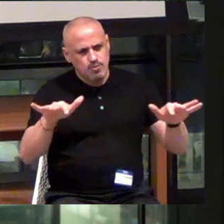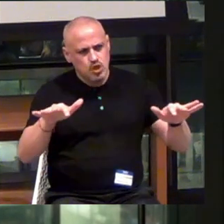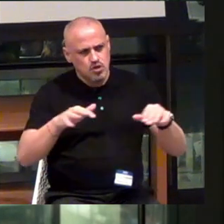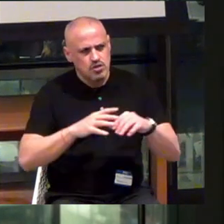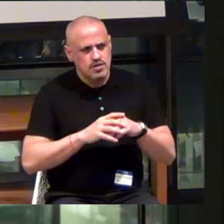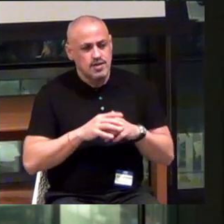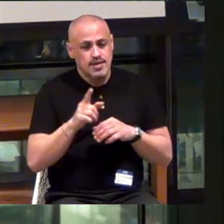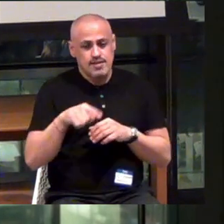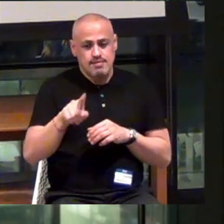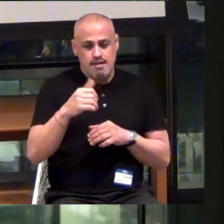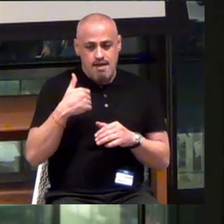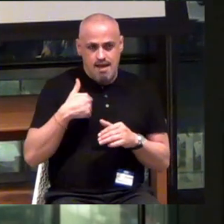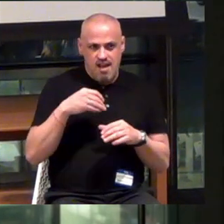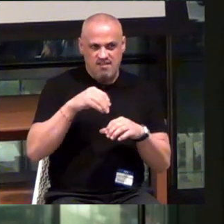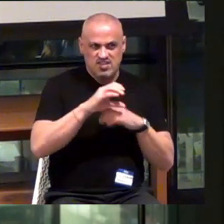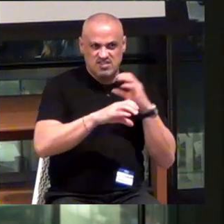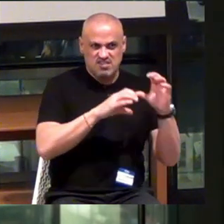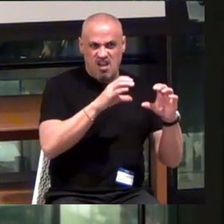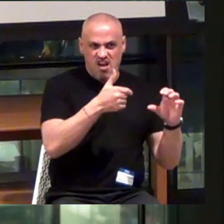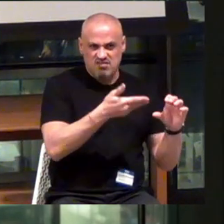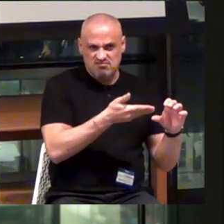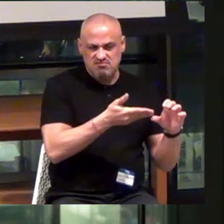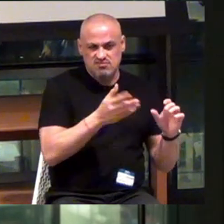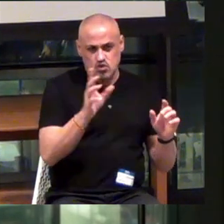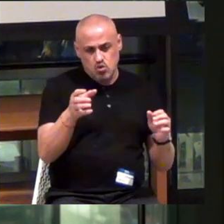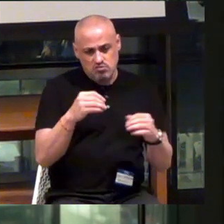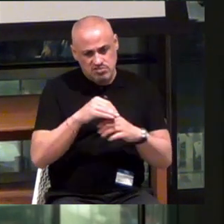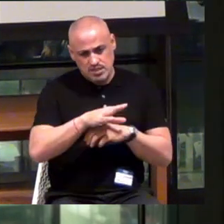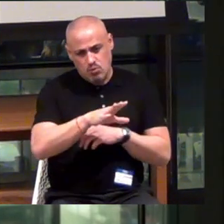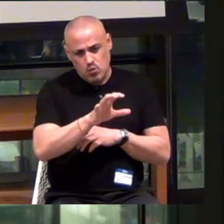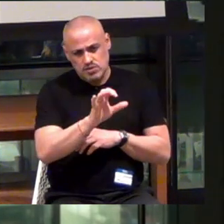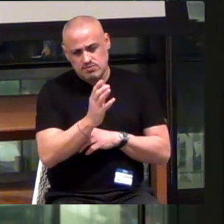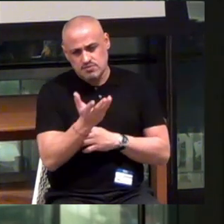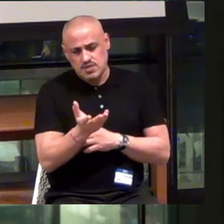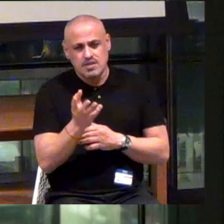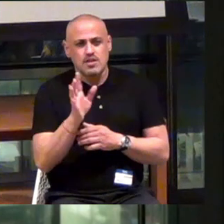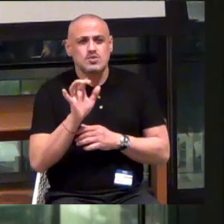And what they have in stock is what you're exposed to. And so that's...